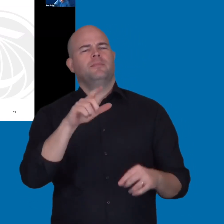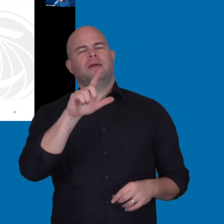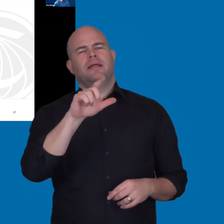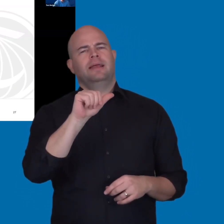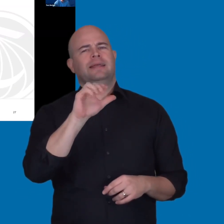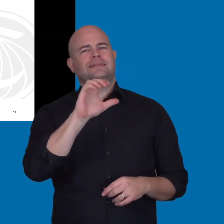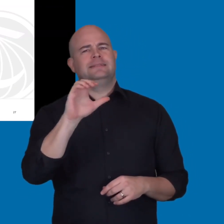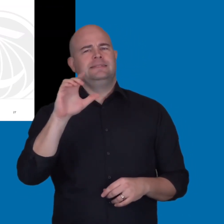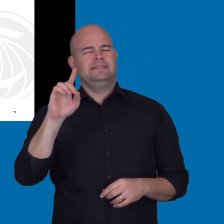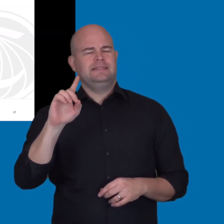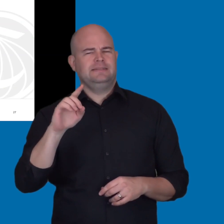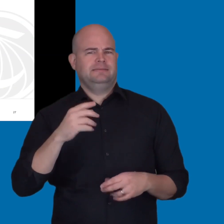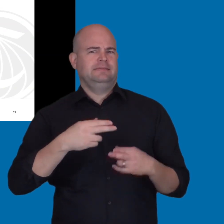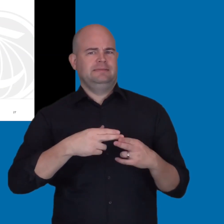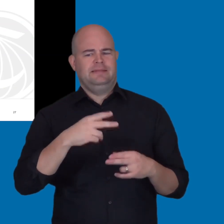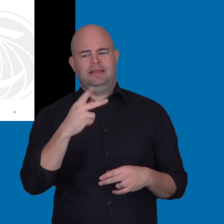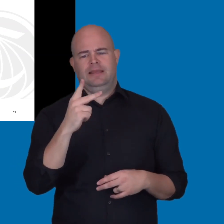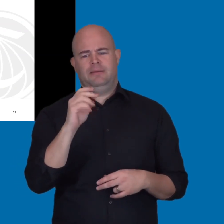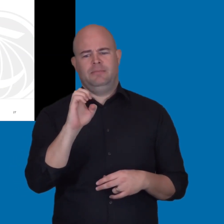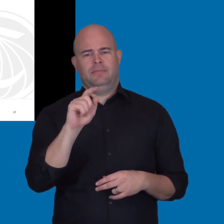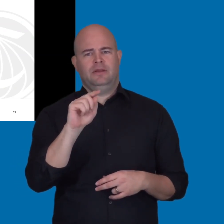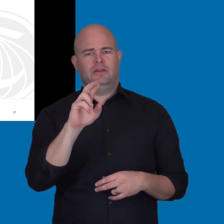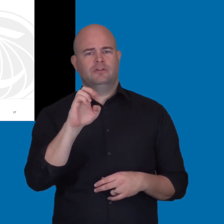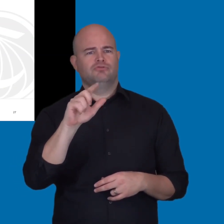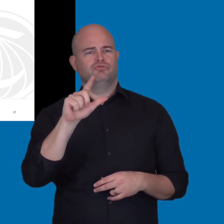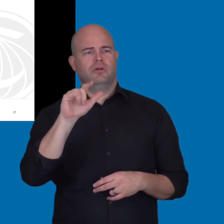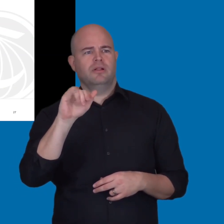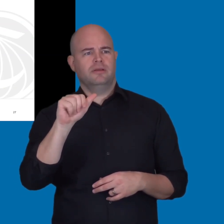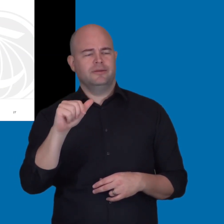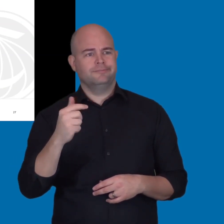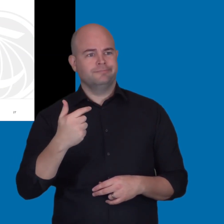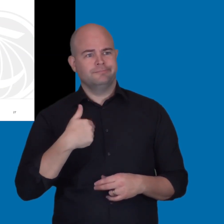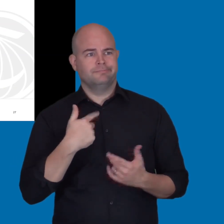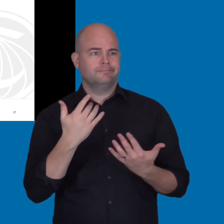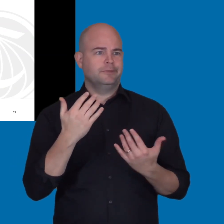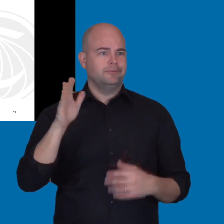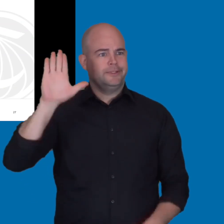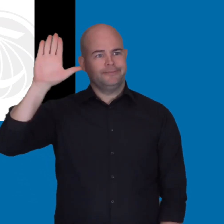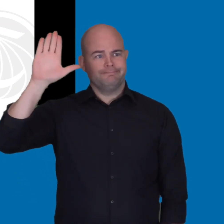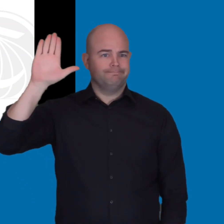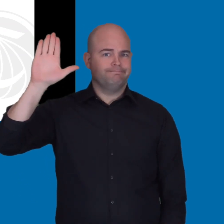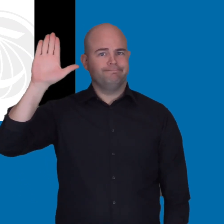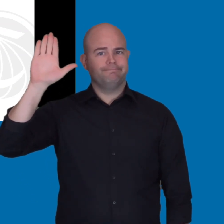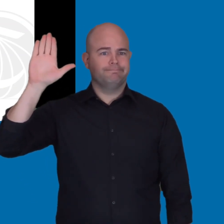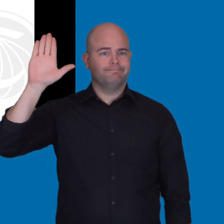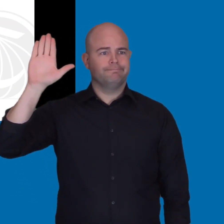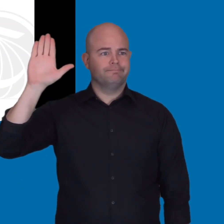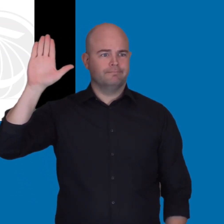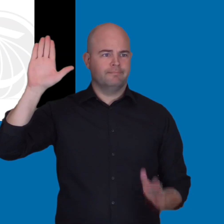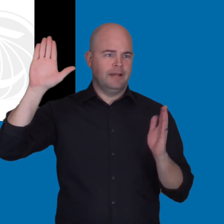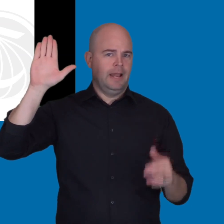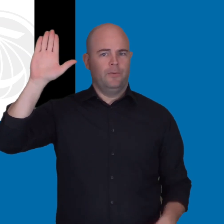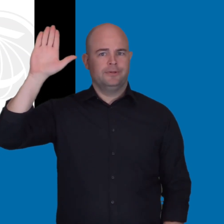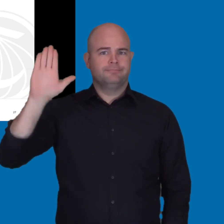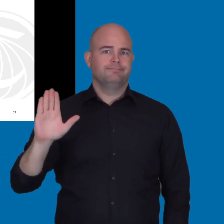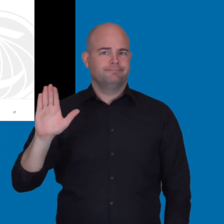Hi. This is Catrelia from LACCD. Yes. I have my hand up for a minute there.